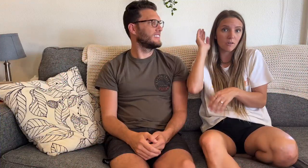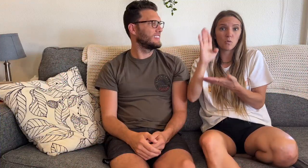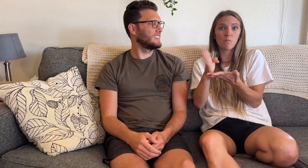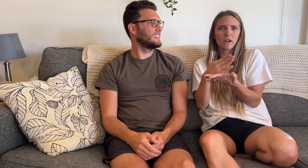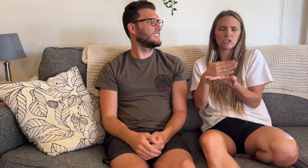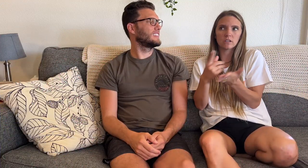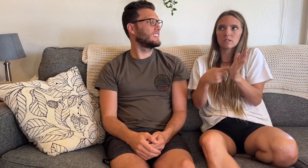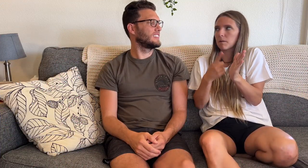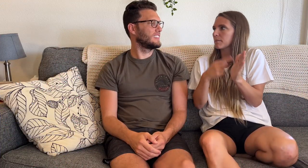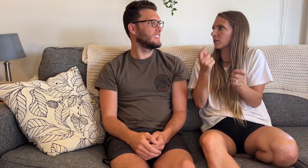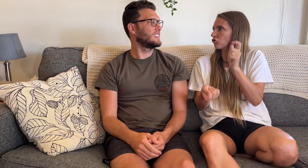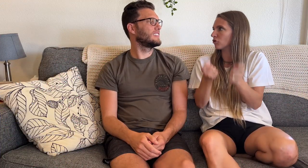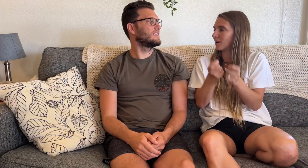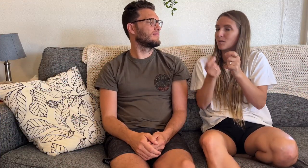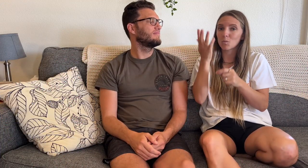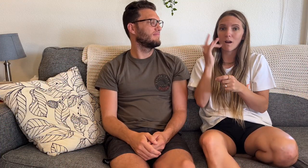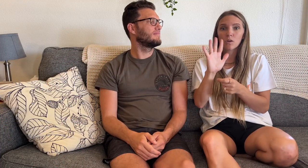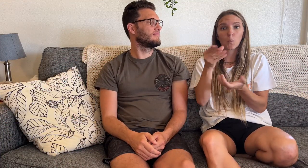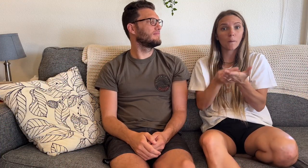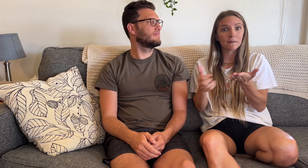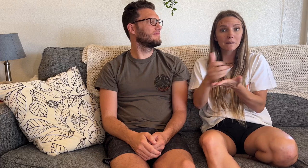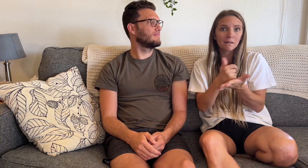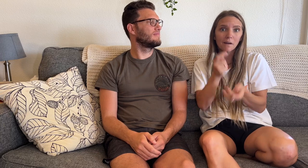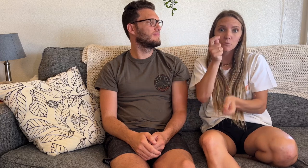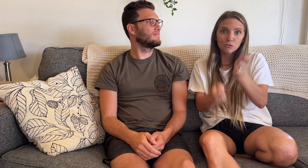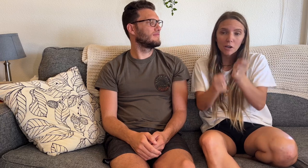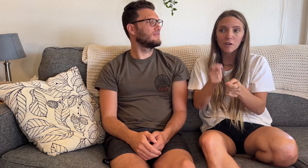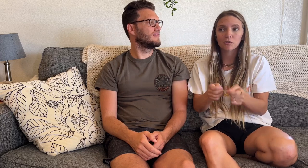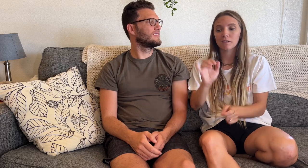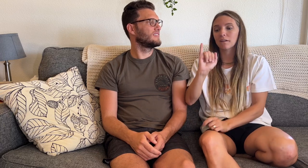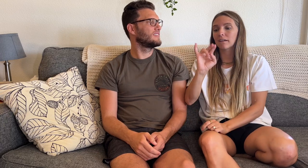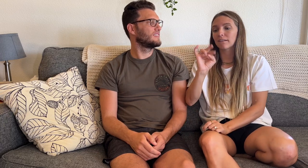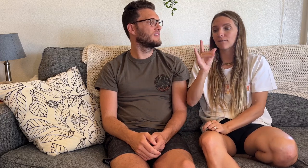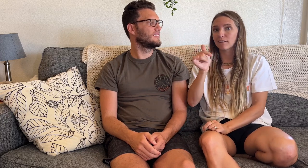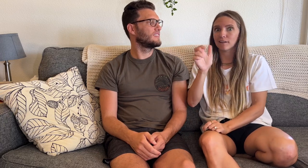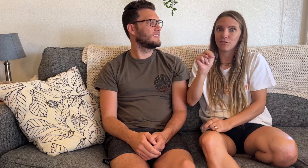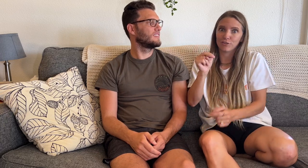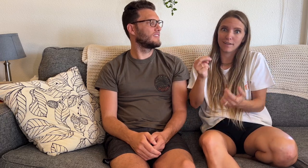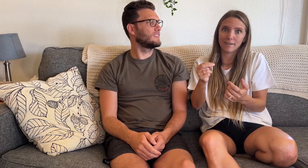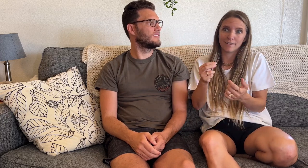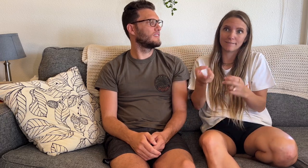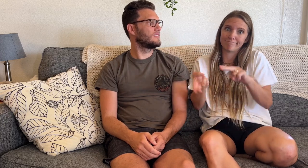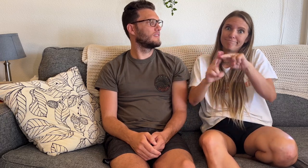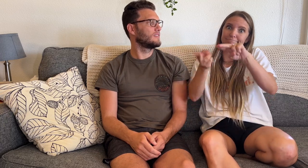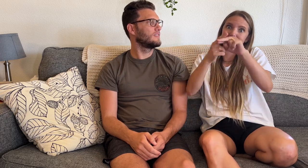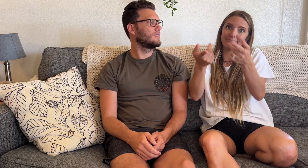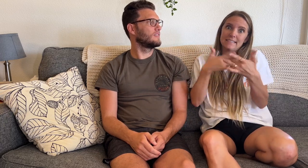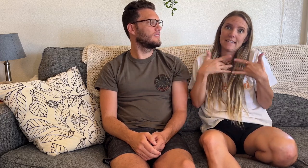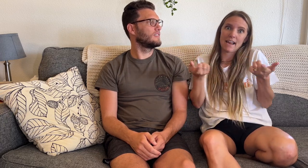It’s important to keep in mind that budgets can change over time depending on income, inflation,